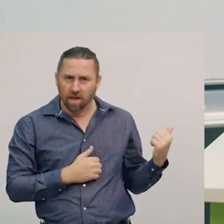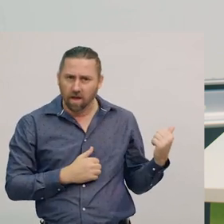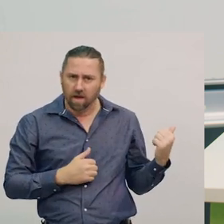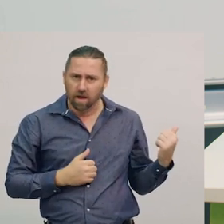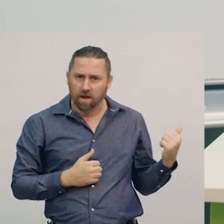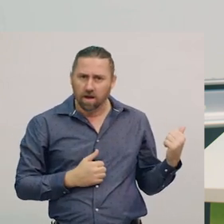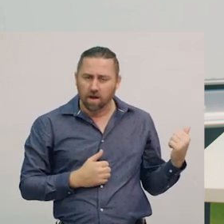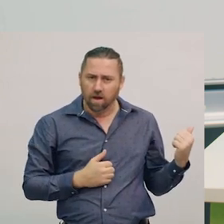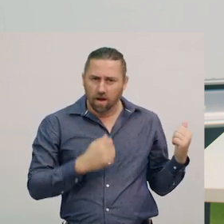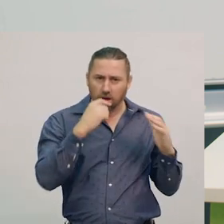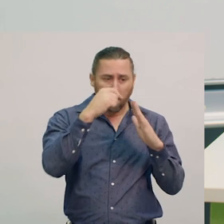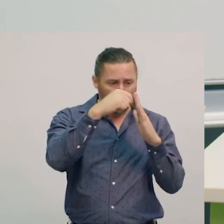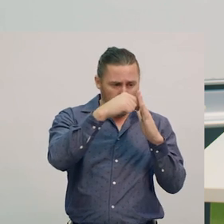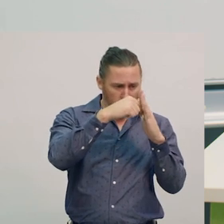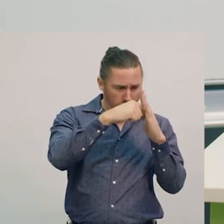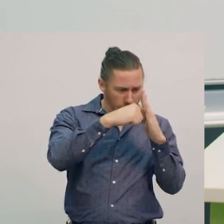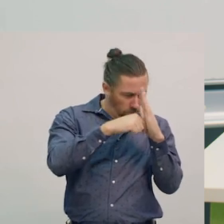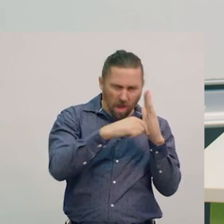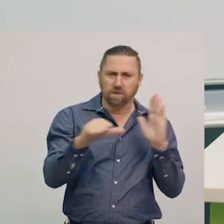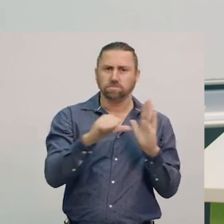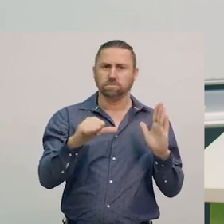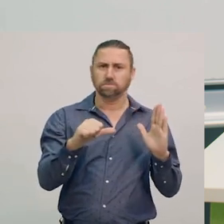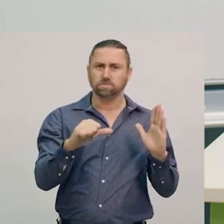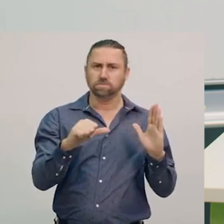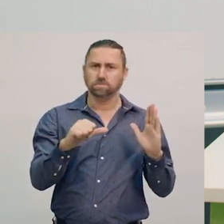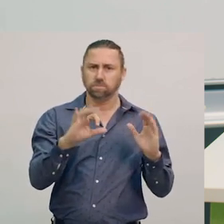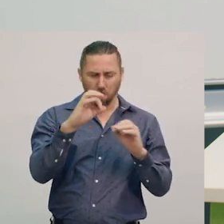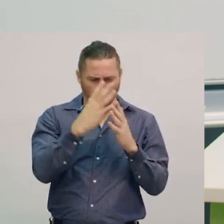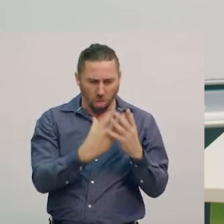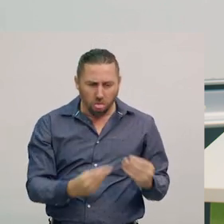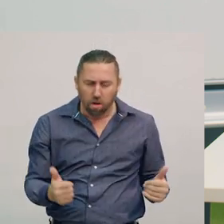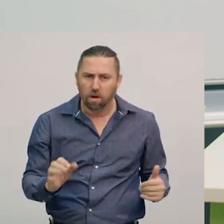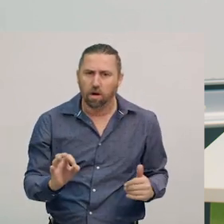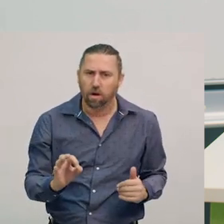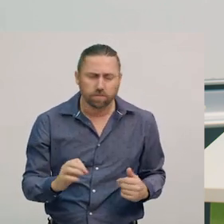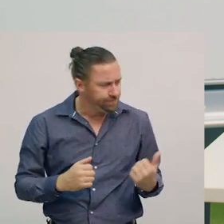But when it comes down, it goes hard when it cools down.